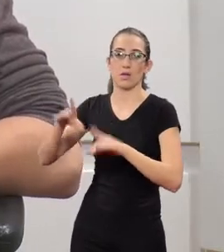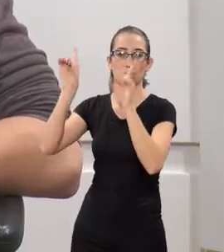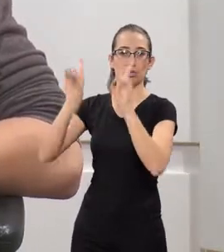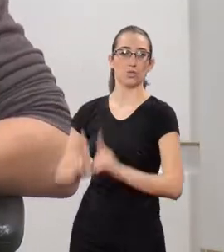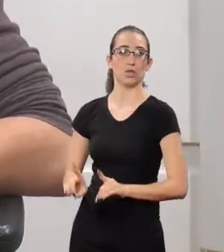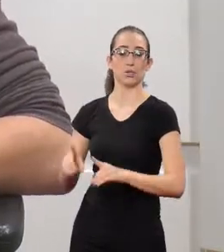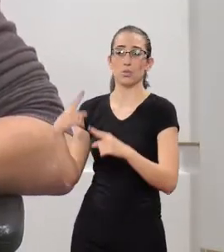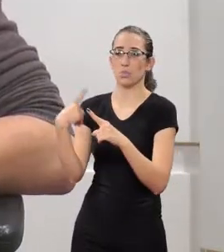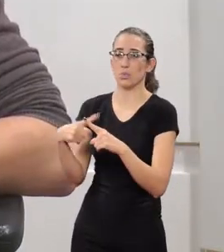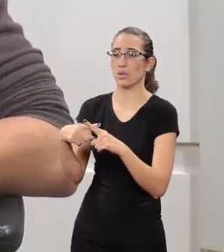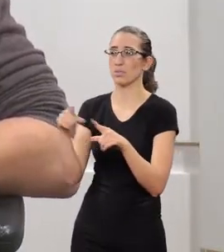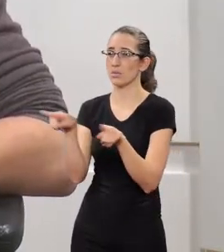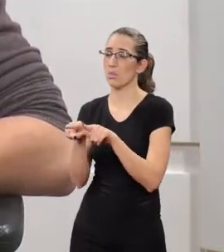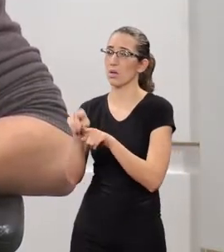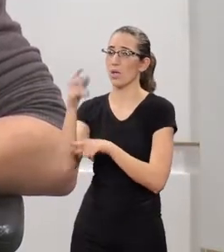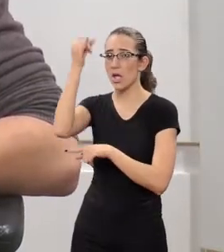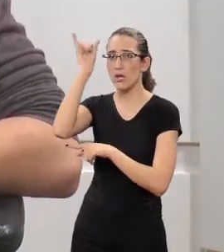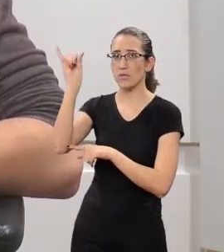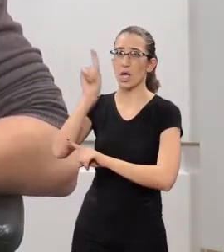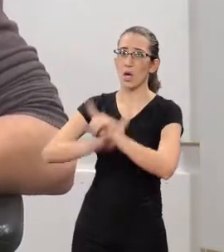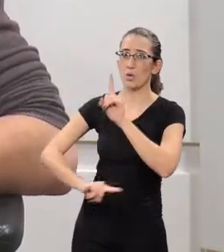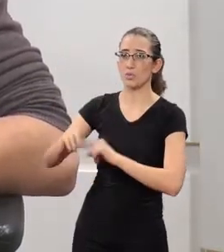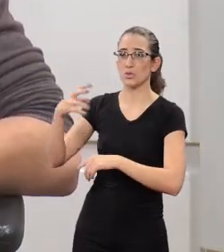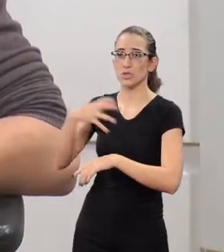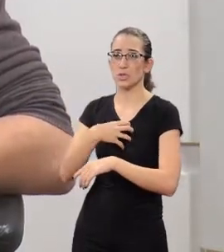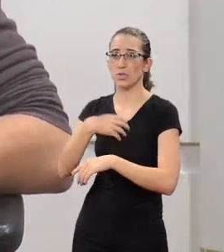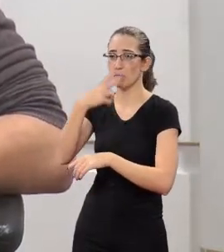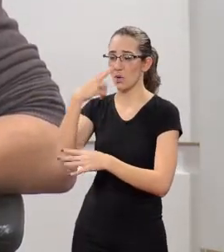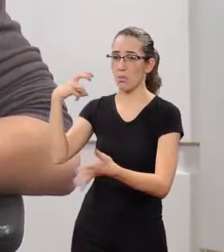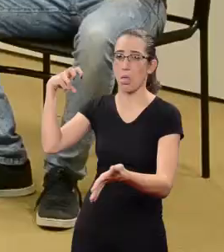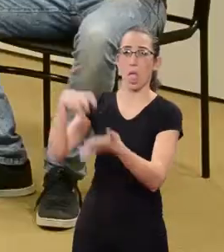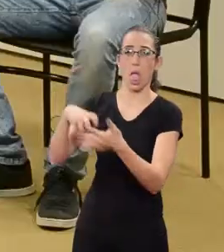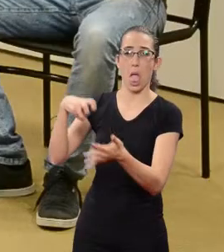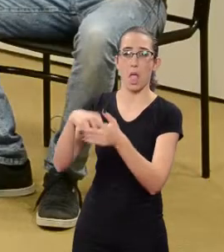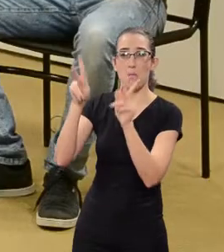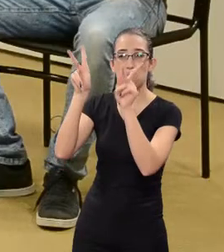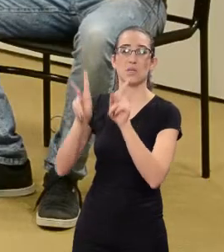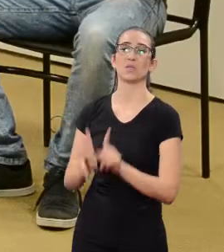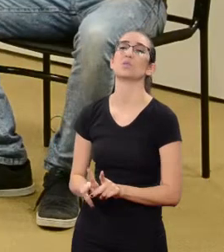some sentences and to punish people.